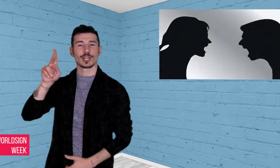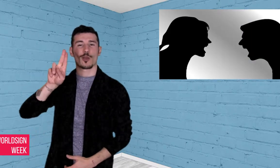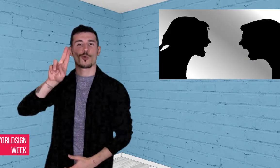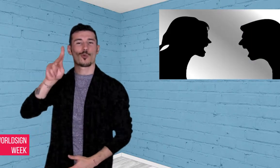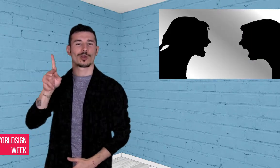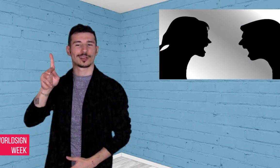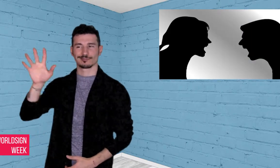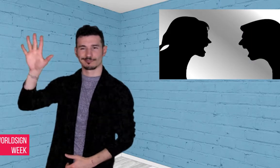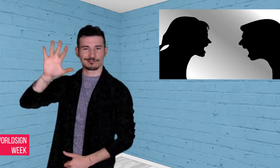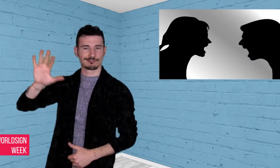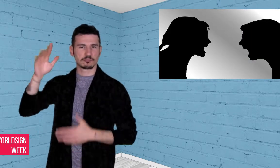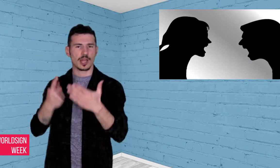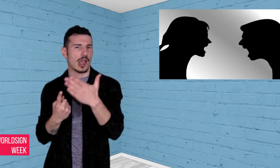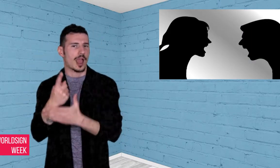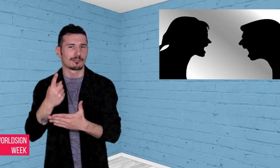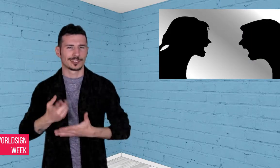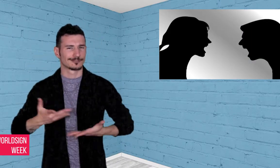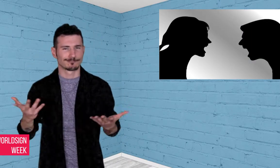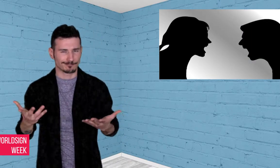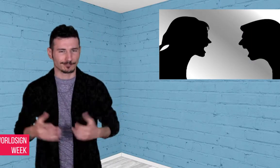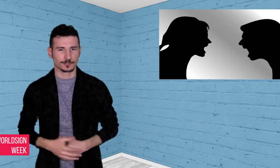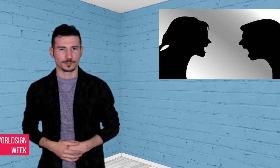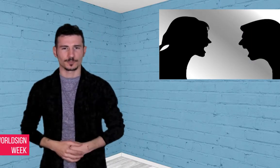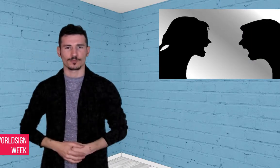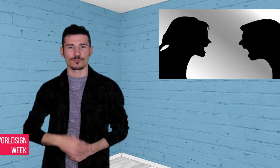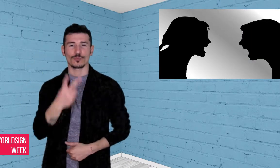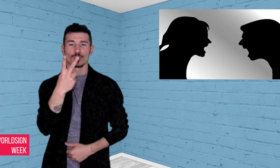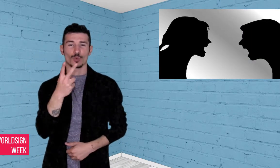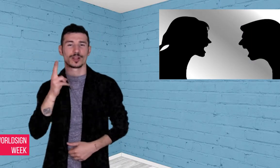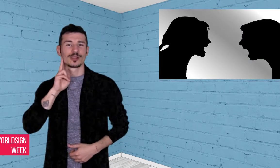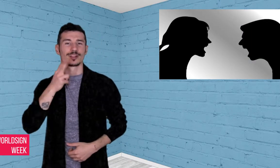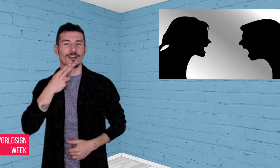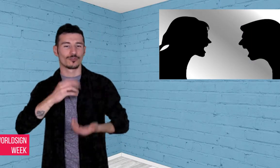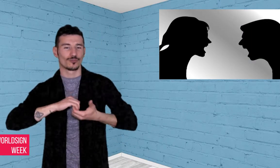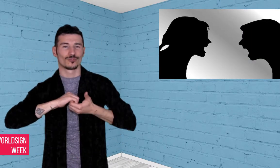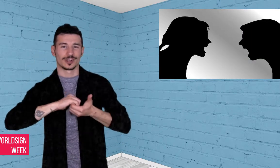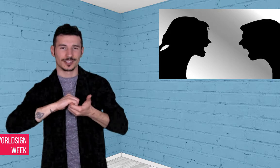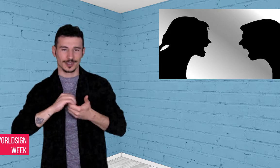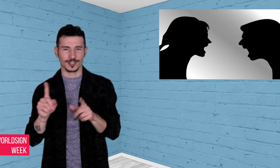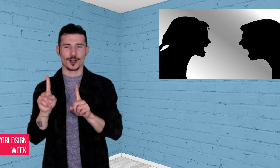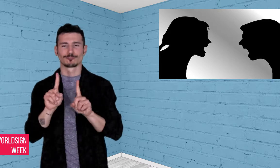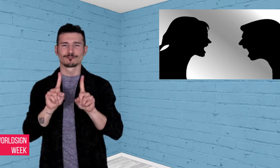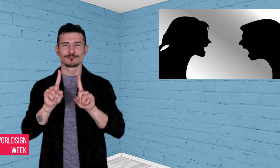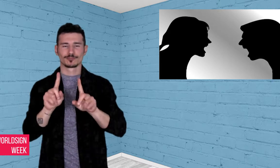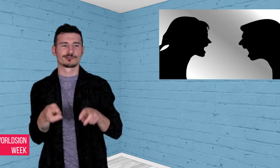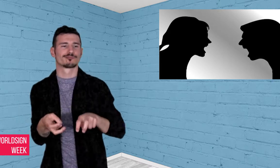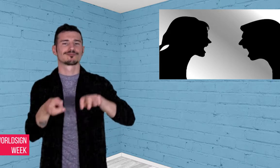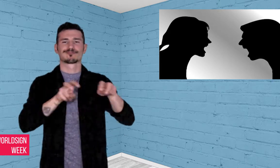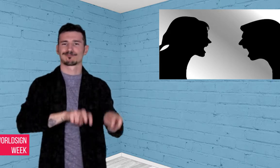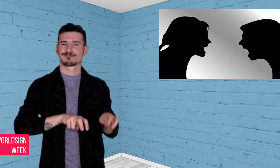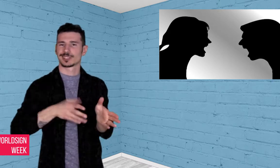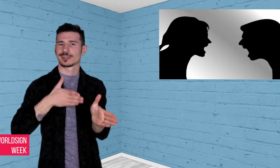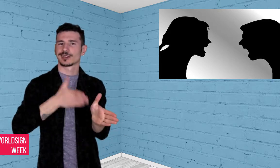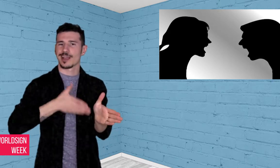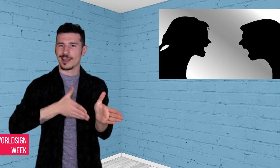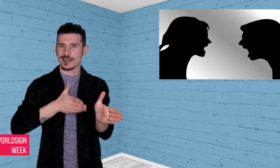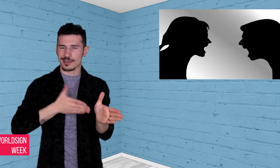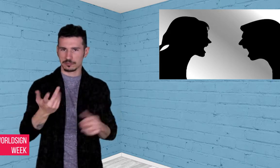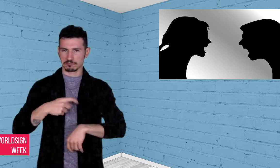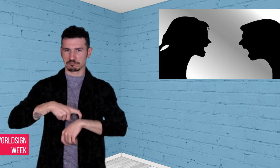Alessio: In the United Kingdom, a Deaf